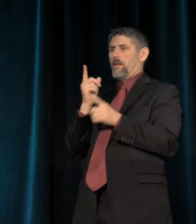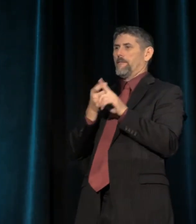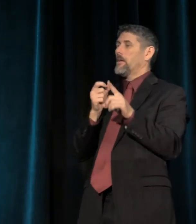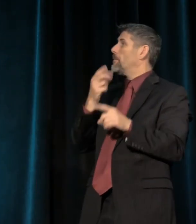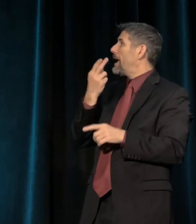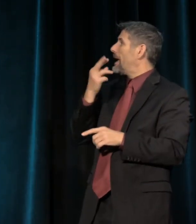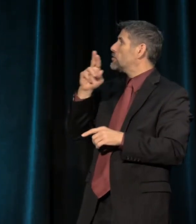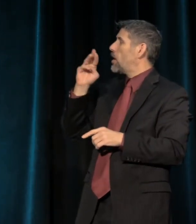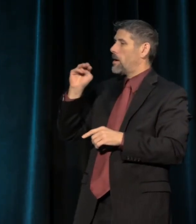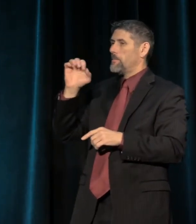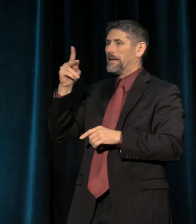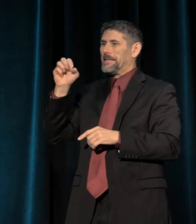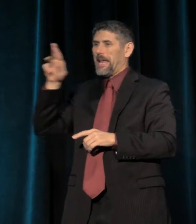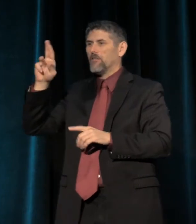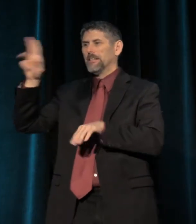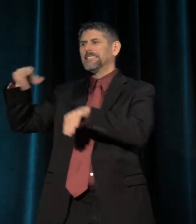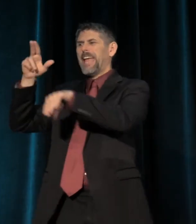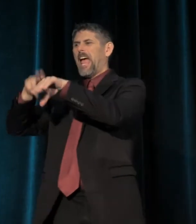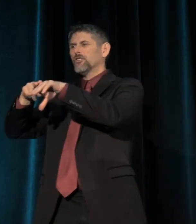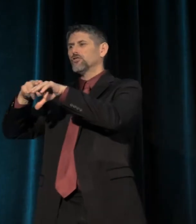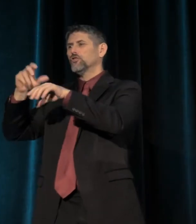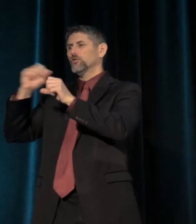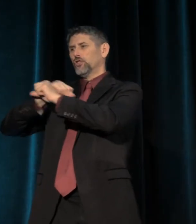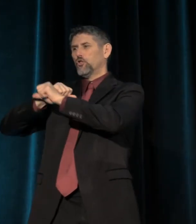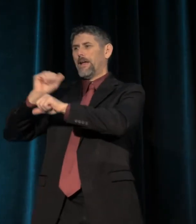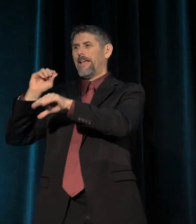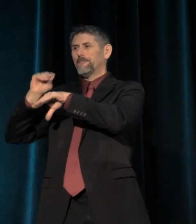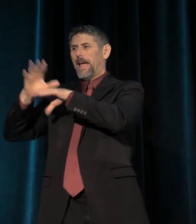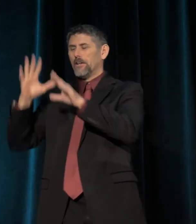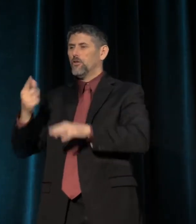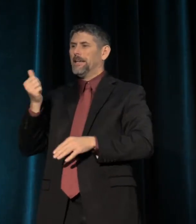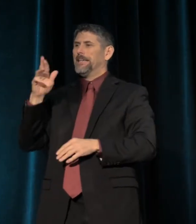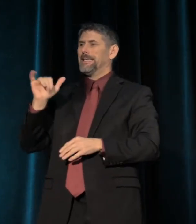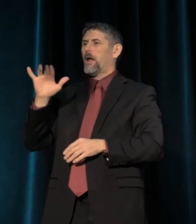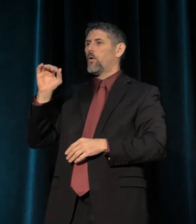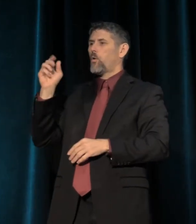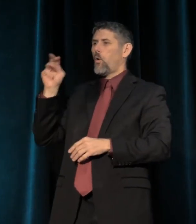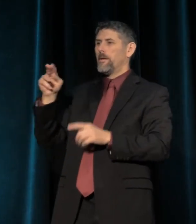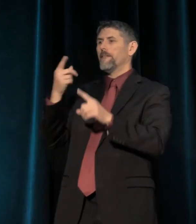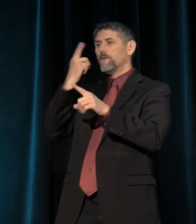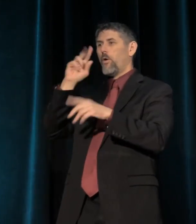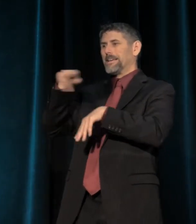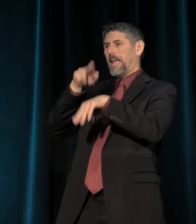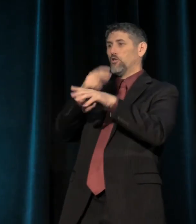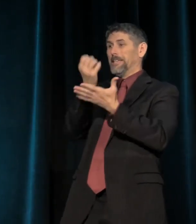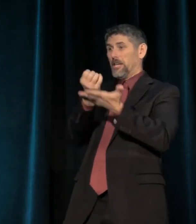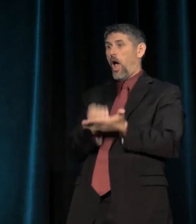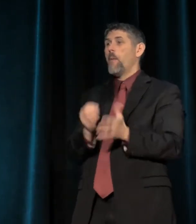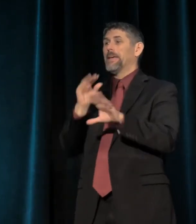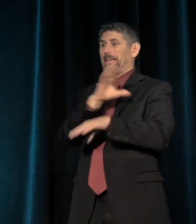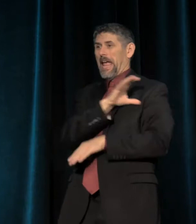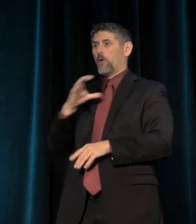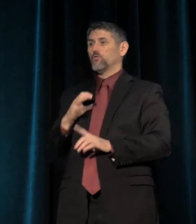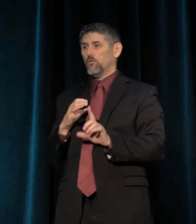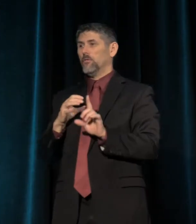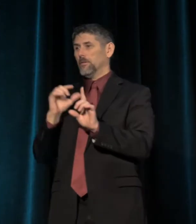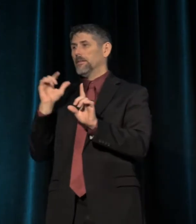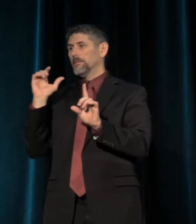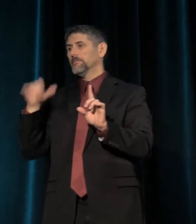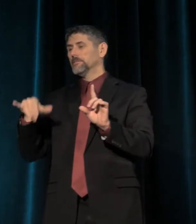the president's National Security Advisor, and the Garry Cohn, his director of the National Economic Council. Right? So security, and economics,